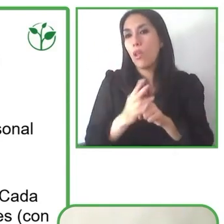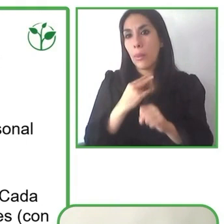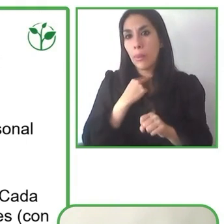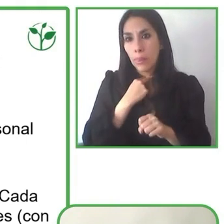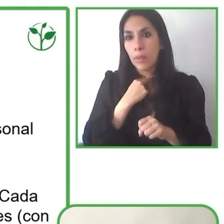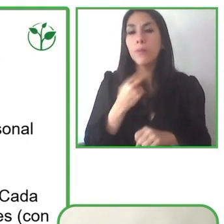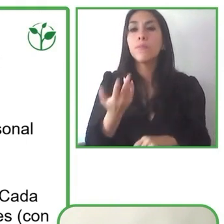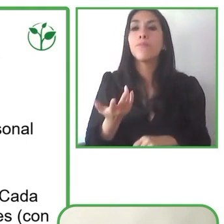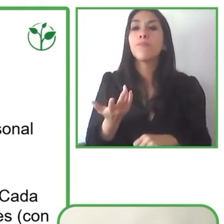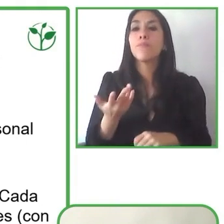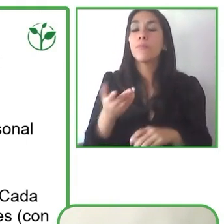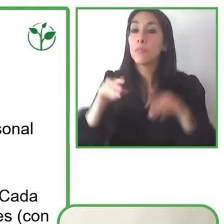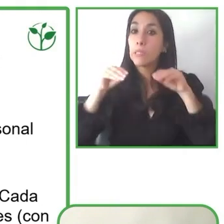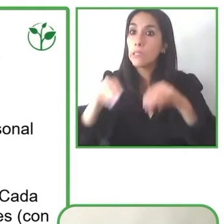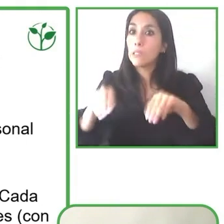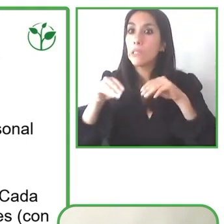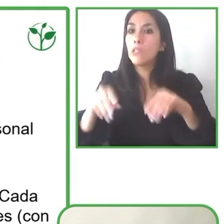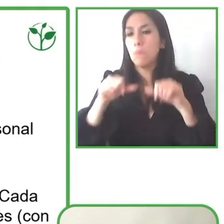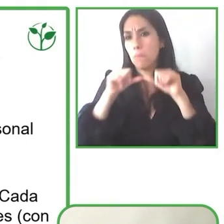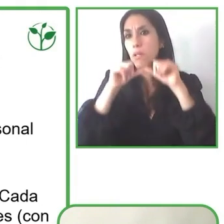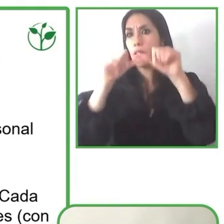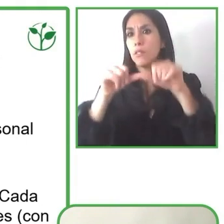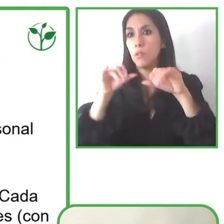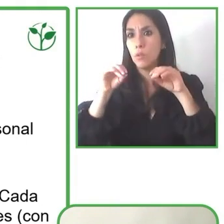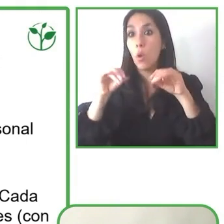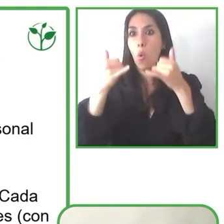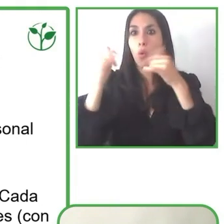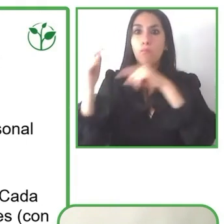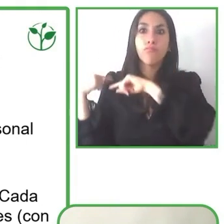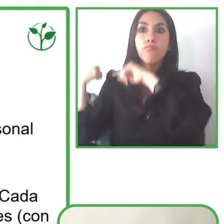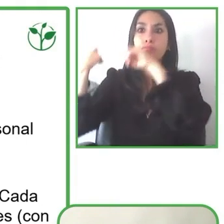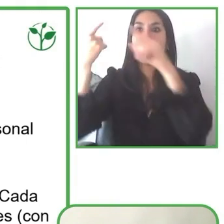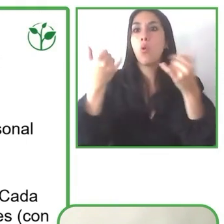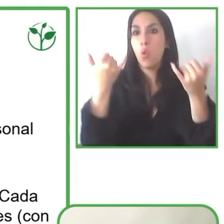But this is key and we need to be able to provide support